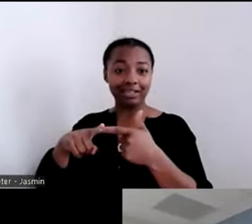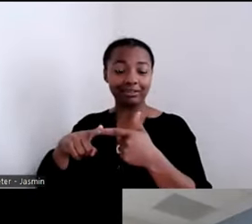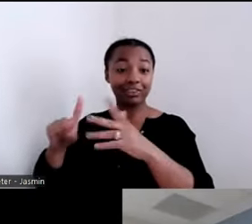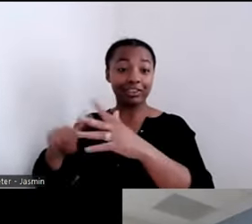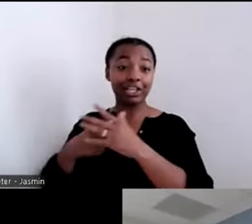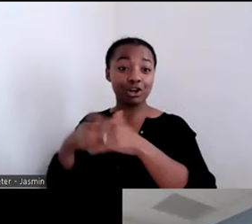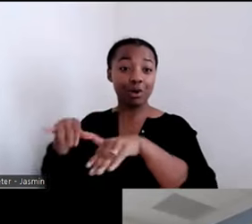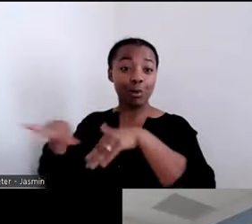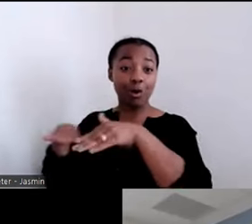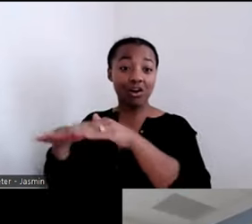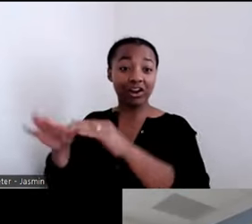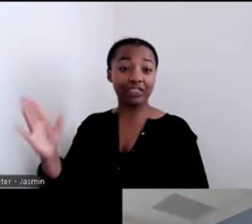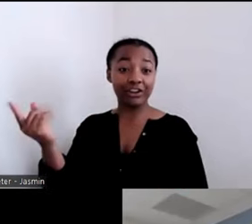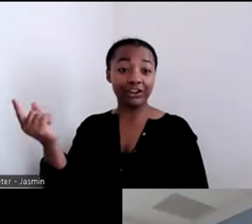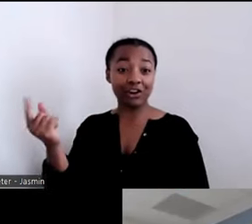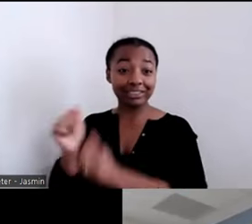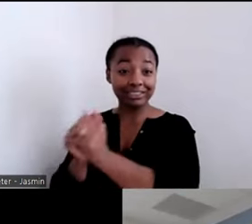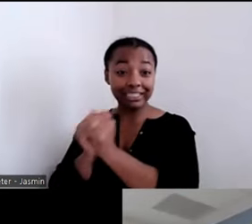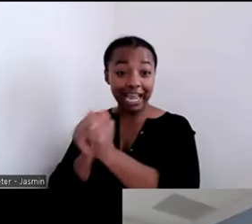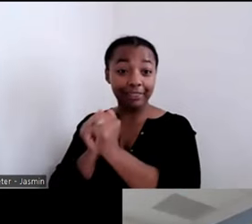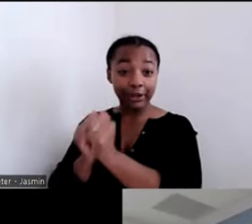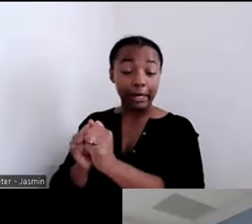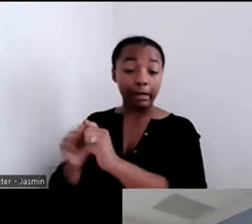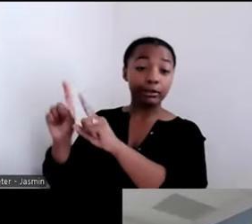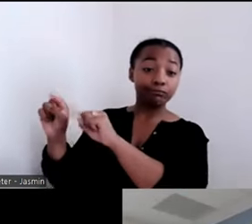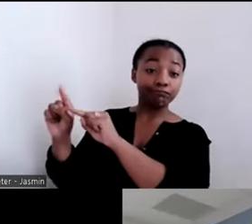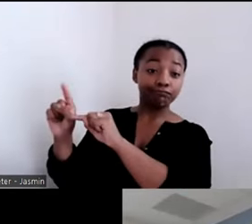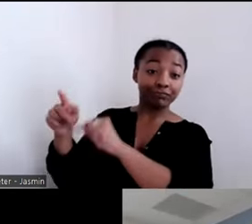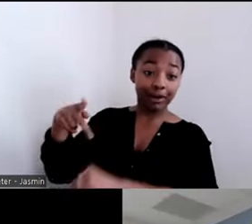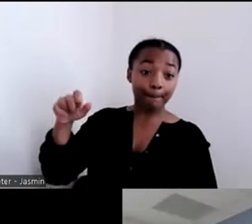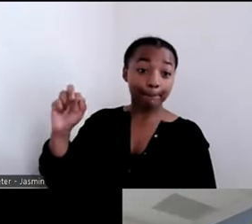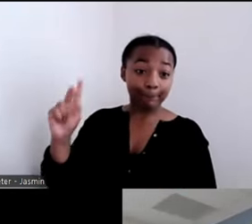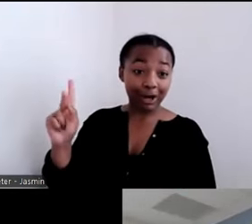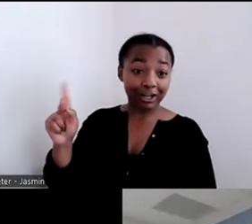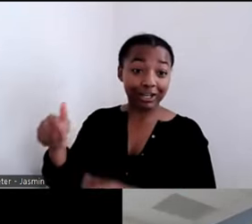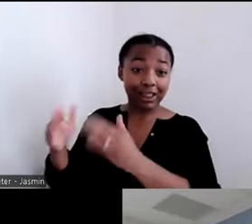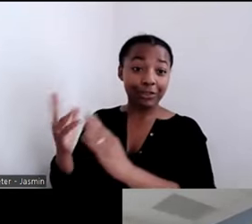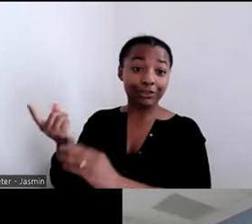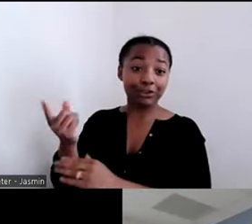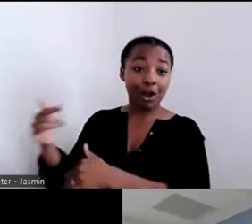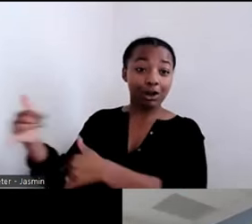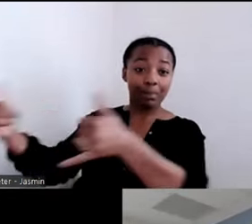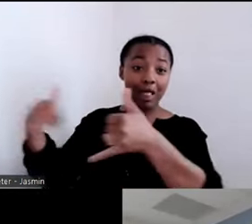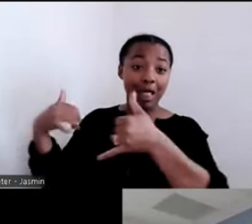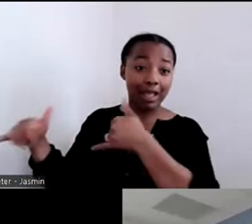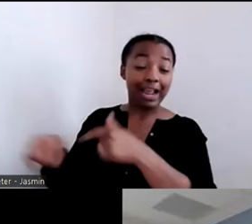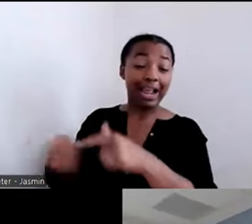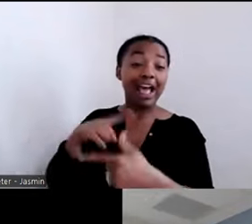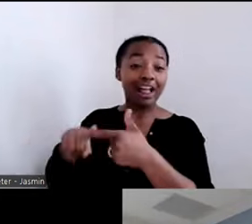They would then go to a park where the dogs can play. Then they started going out for coffee afterwards.